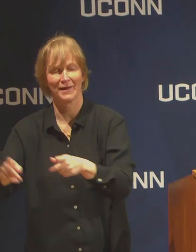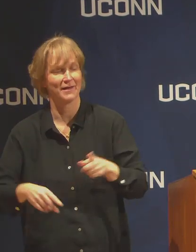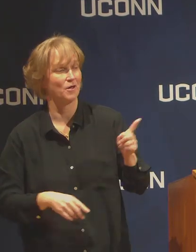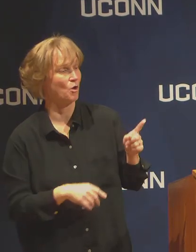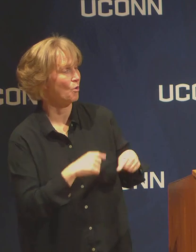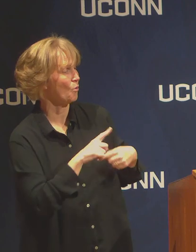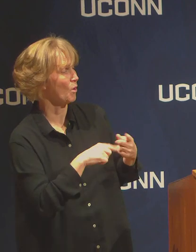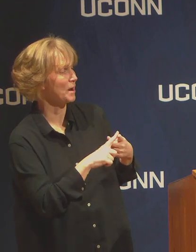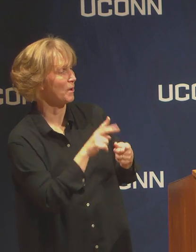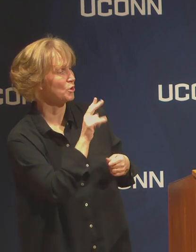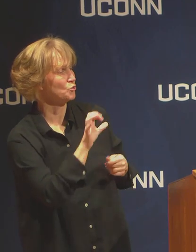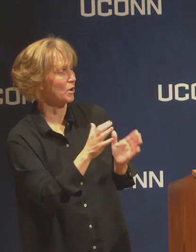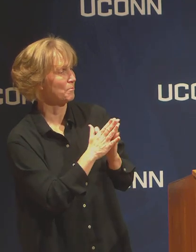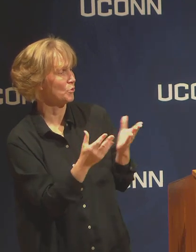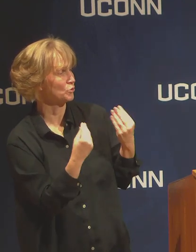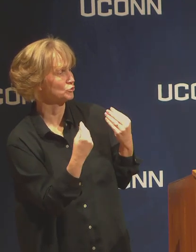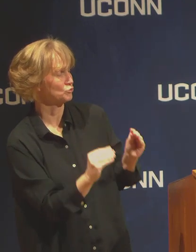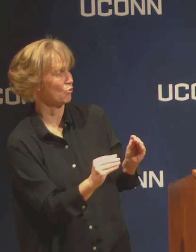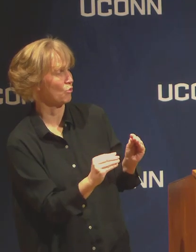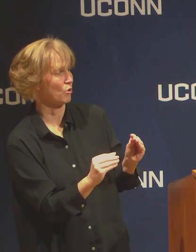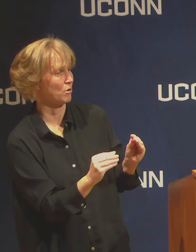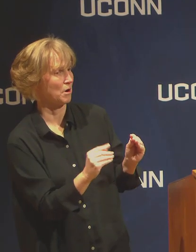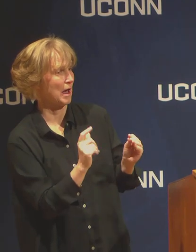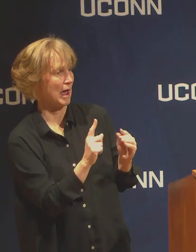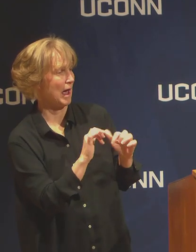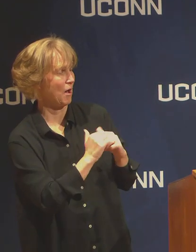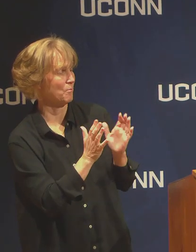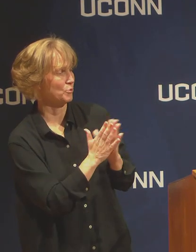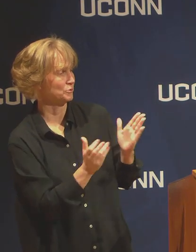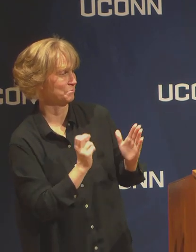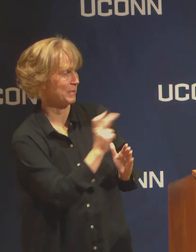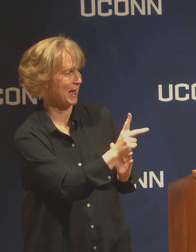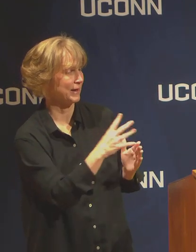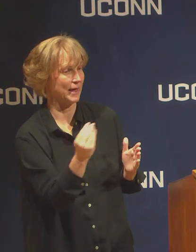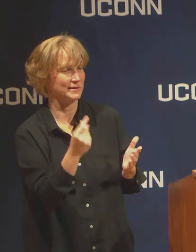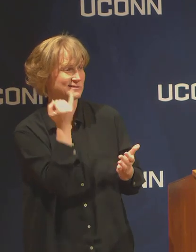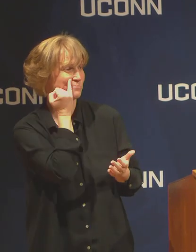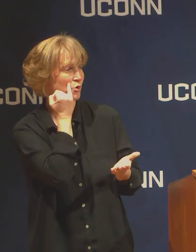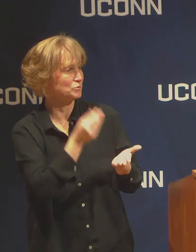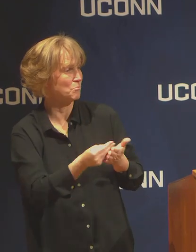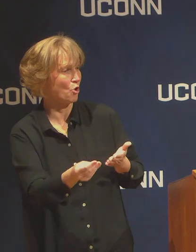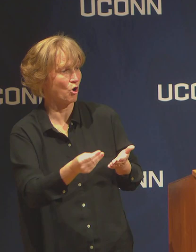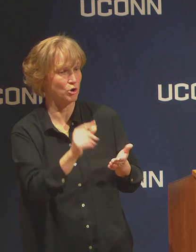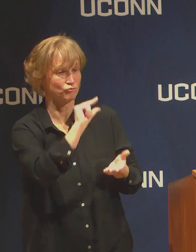refunds for commencement regalia work? Scott, it's about